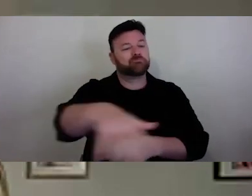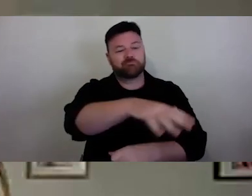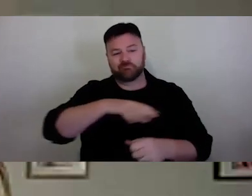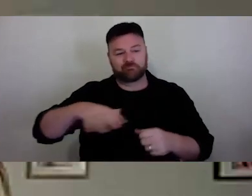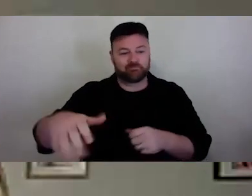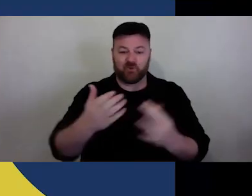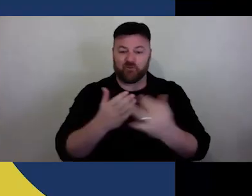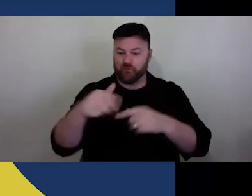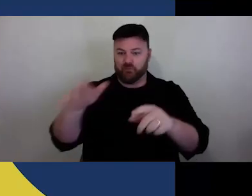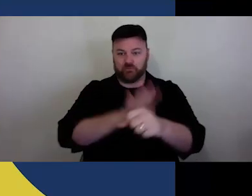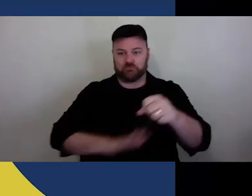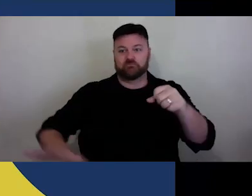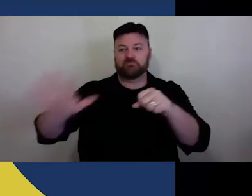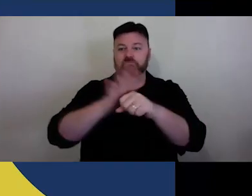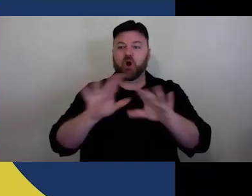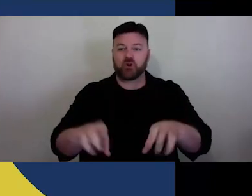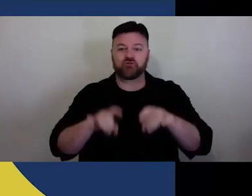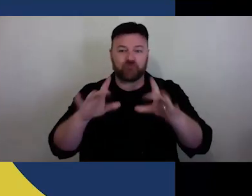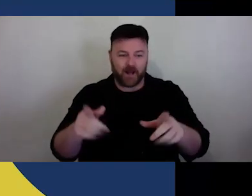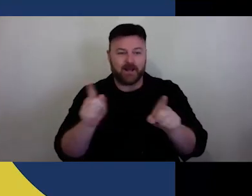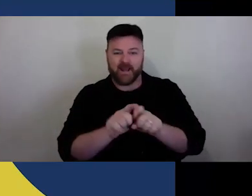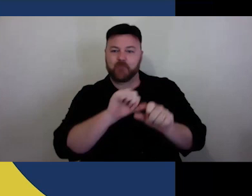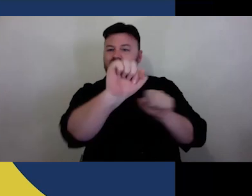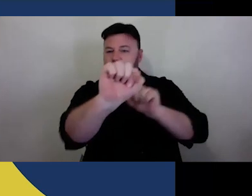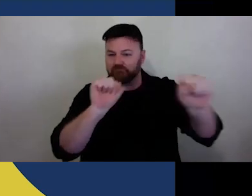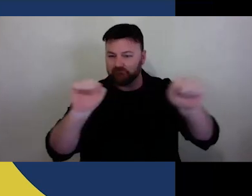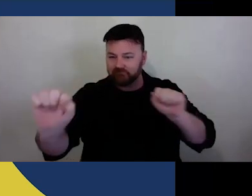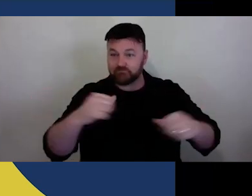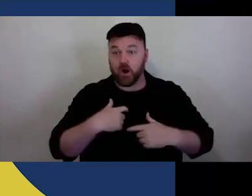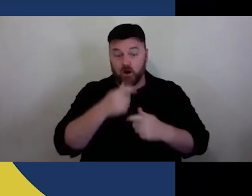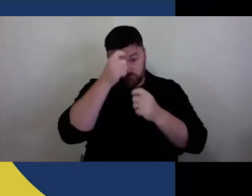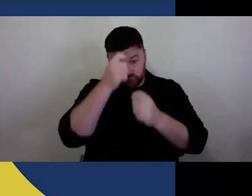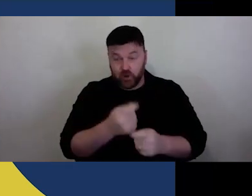I acknowledge the Gadigal people of the Eora nation, The traditional custodians of